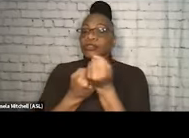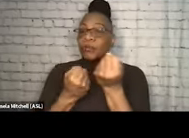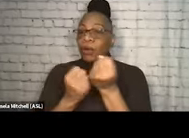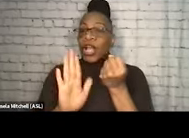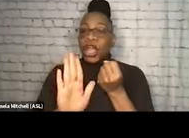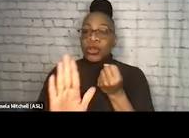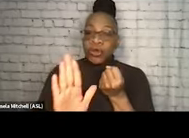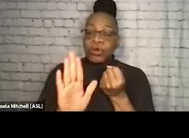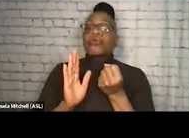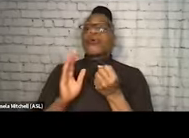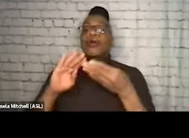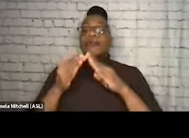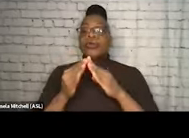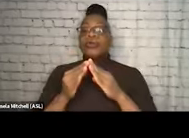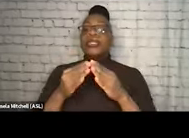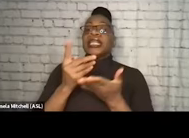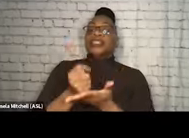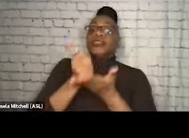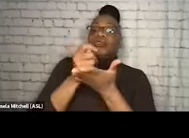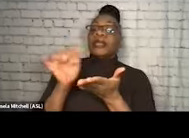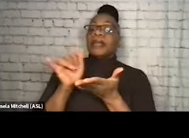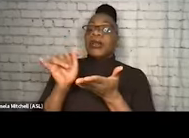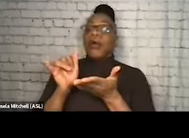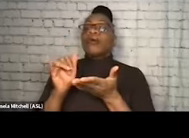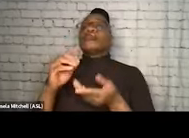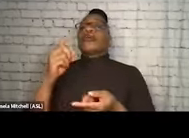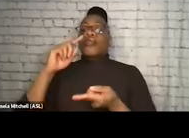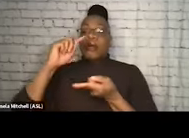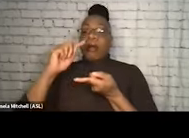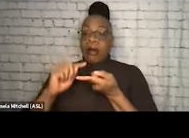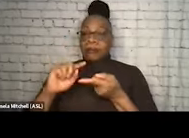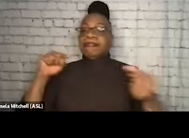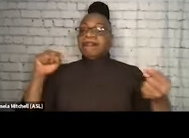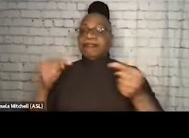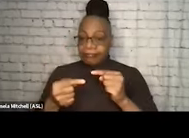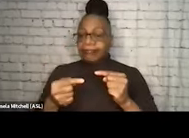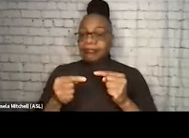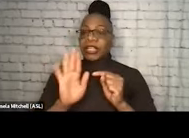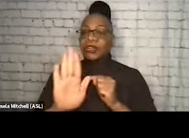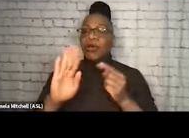and increasing access in the reach of harm reduction in your community. We're really excited to present on this today.